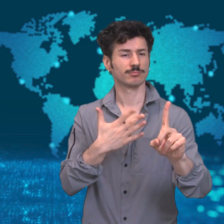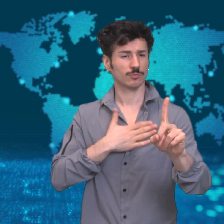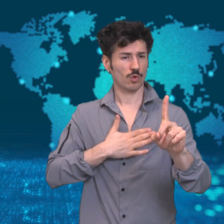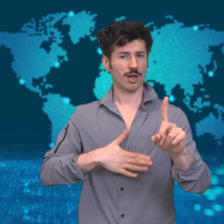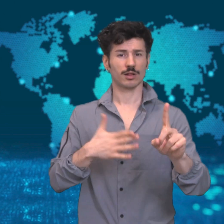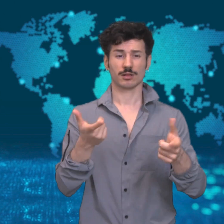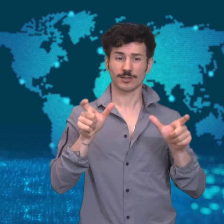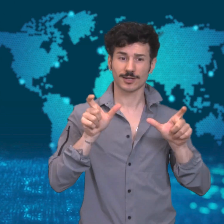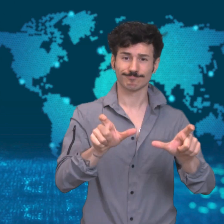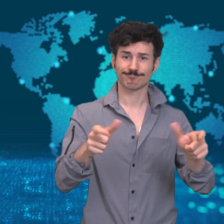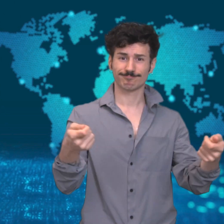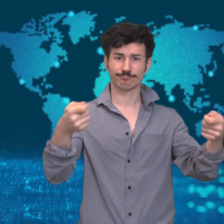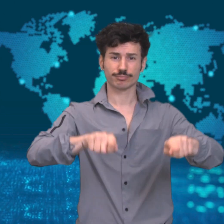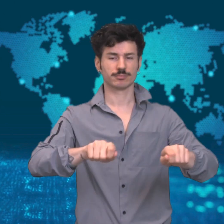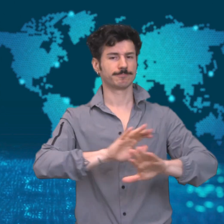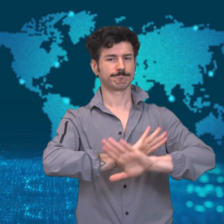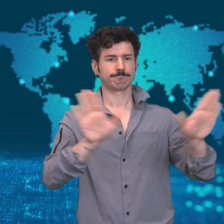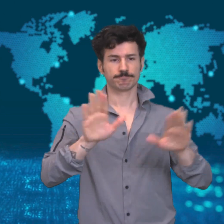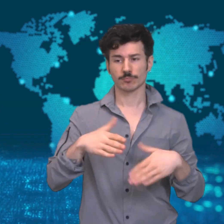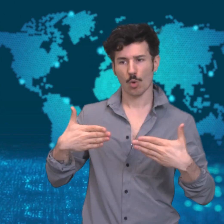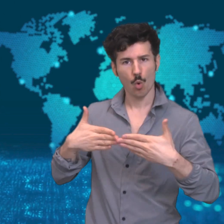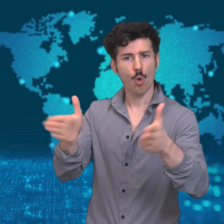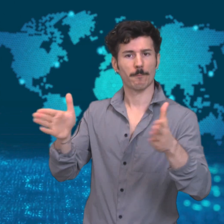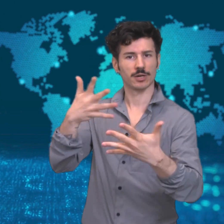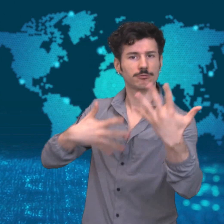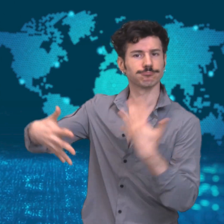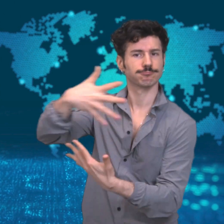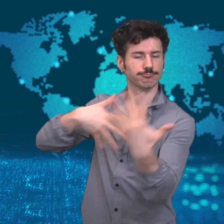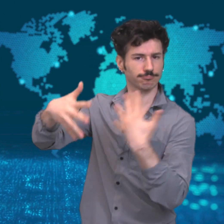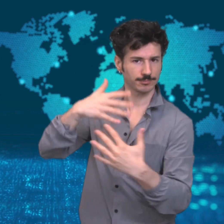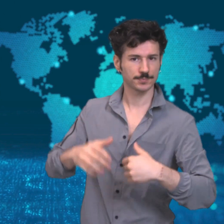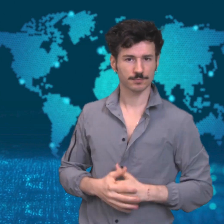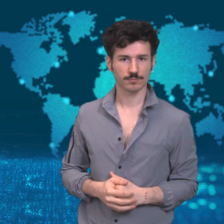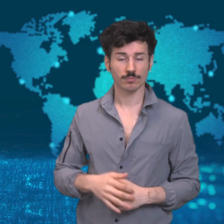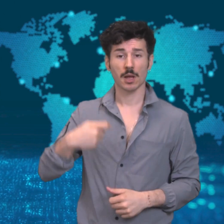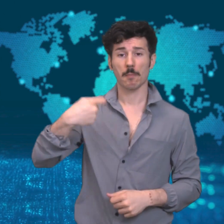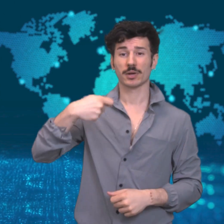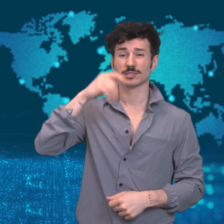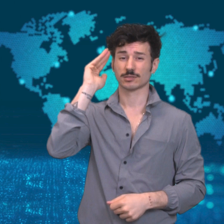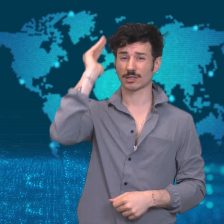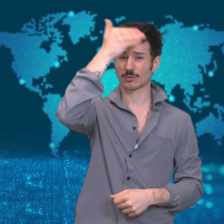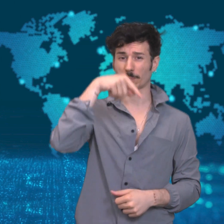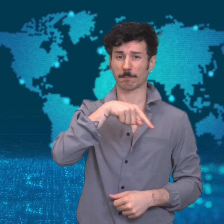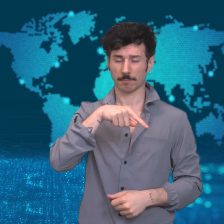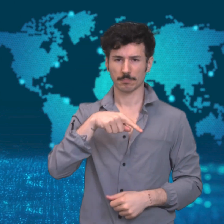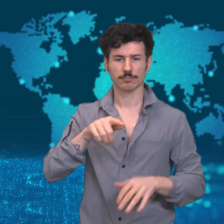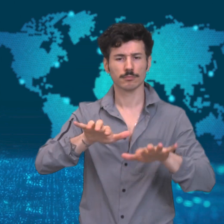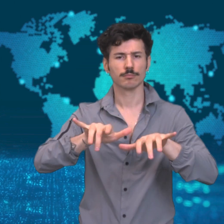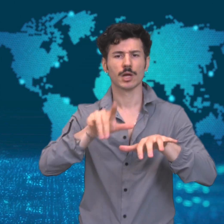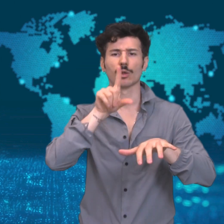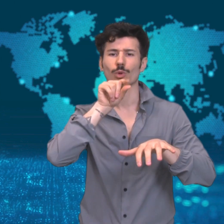demanding their state governors to lift lockdown and reopen economy.